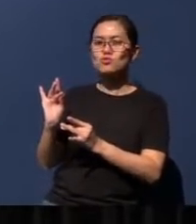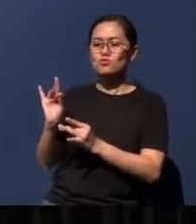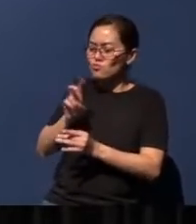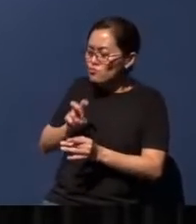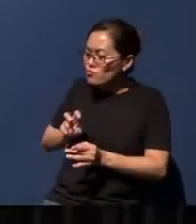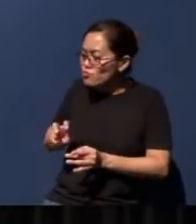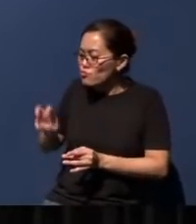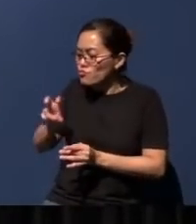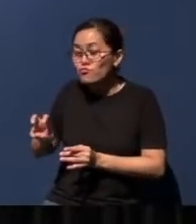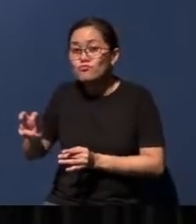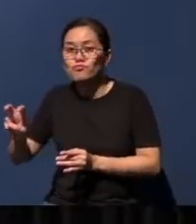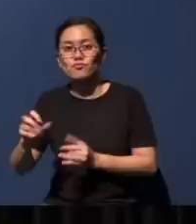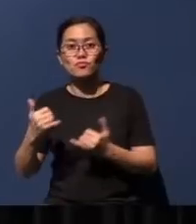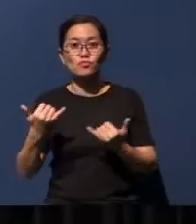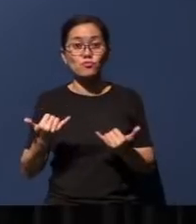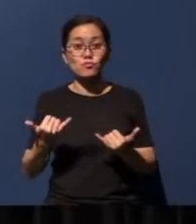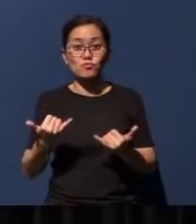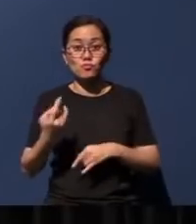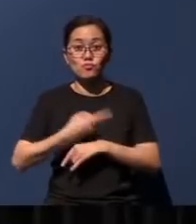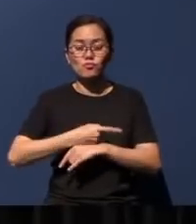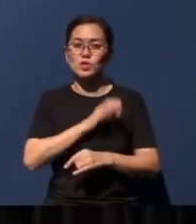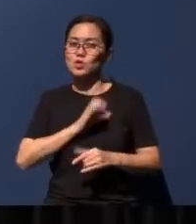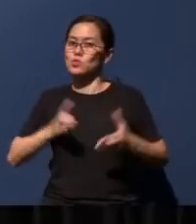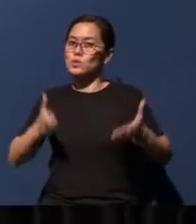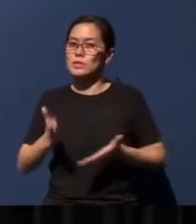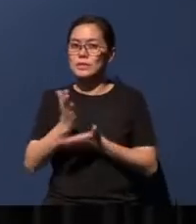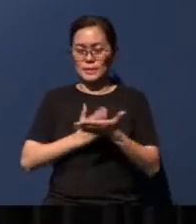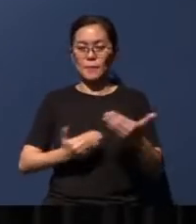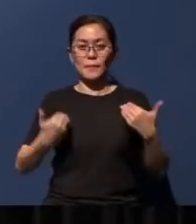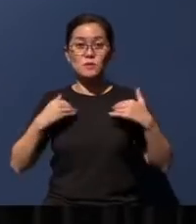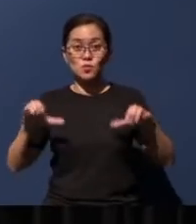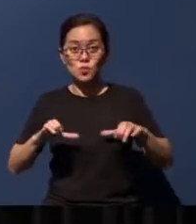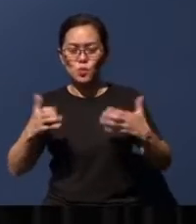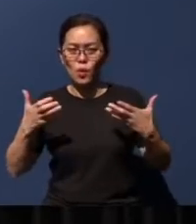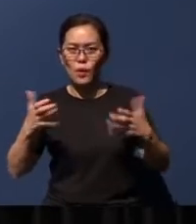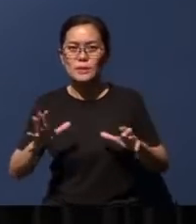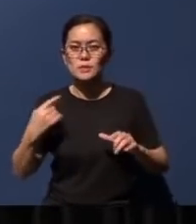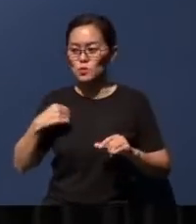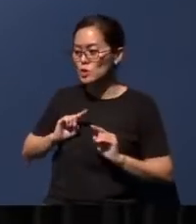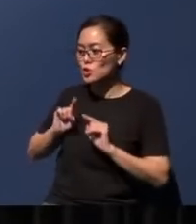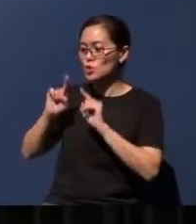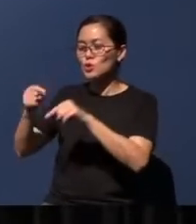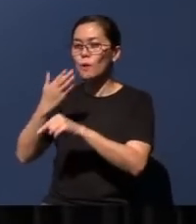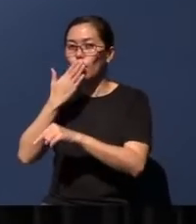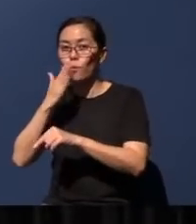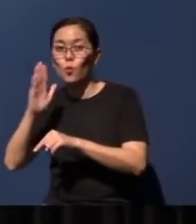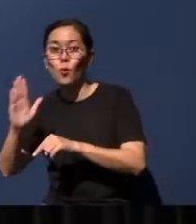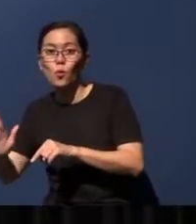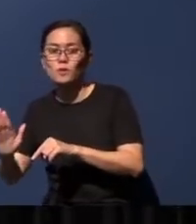You know, today, Christians - some of us - have done this: we go to Jerusalem so that we can walk